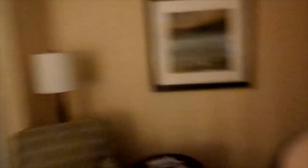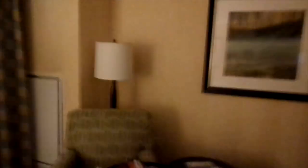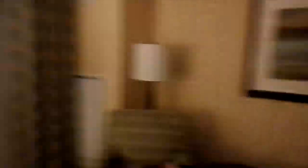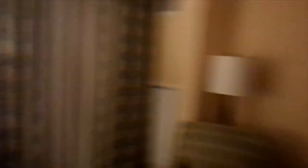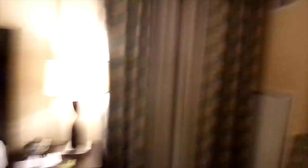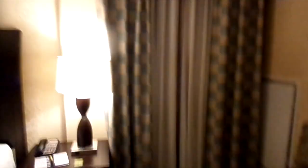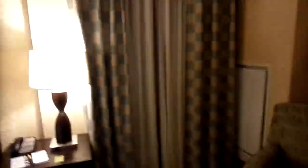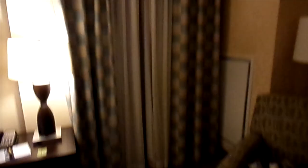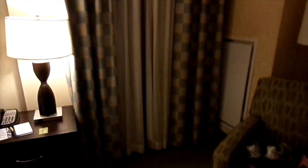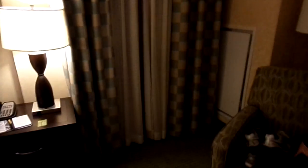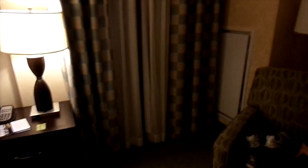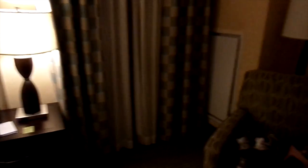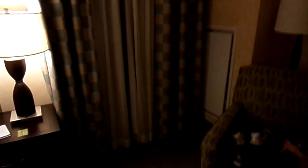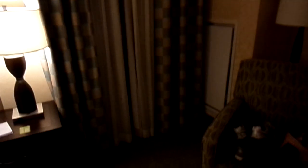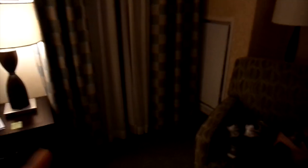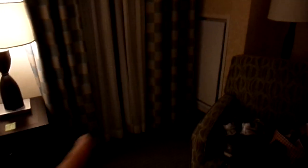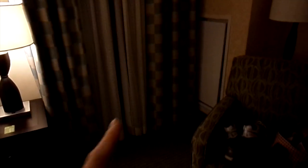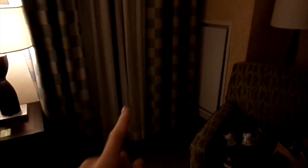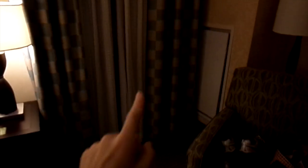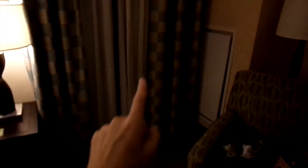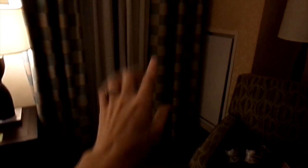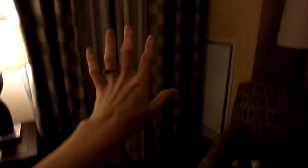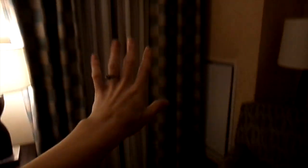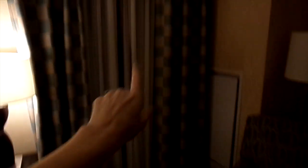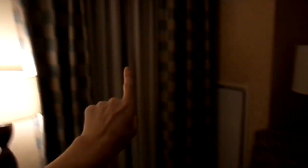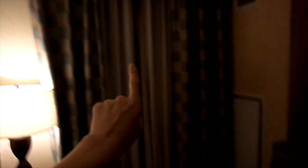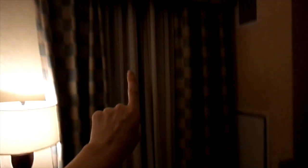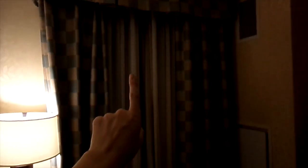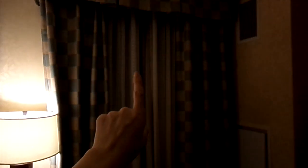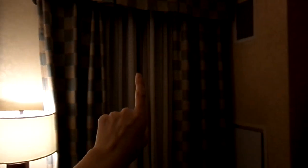Curtains...